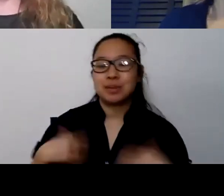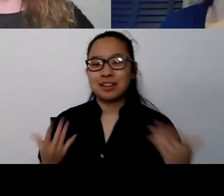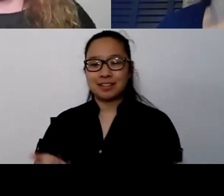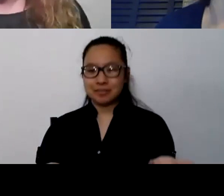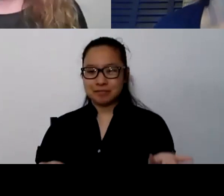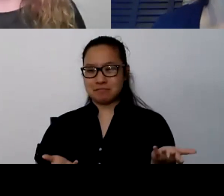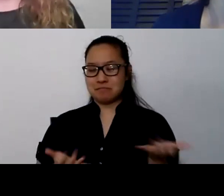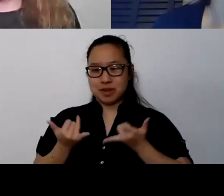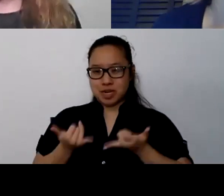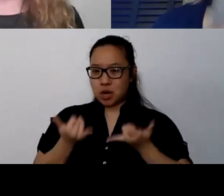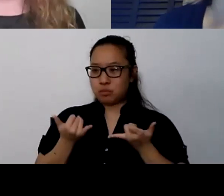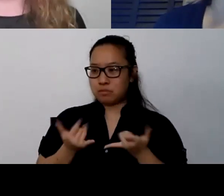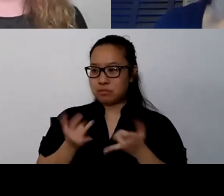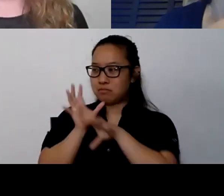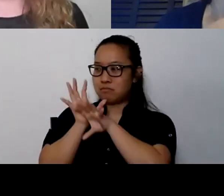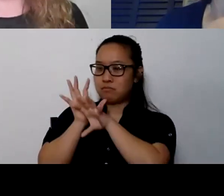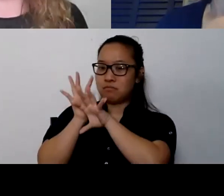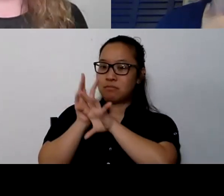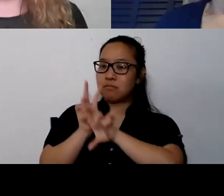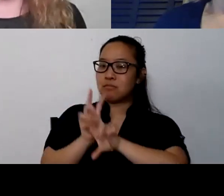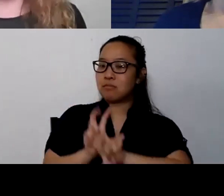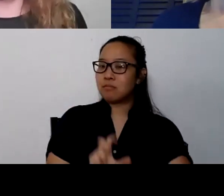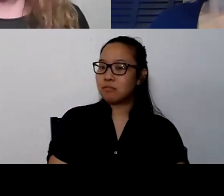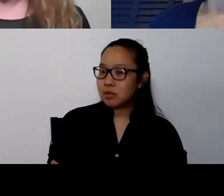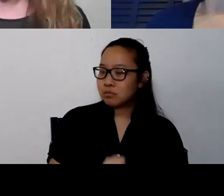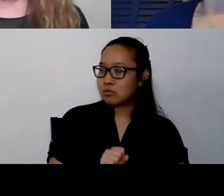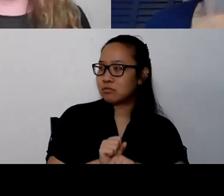we have grown accustomed to the new normal.